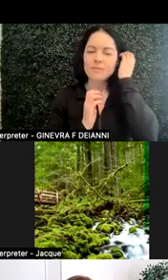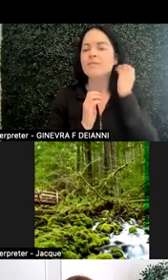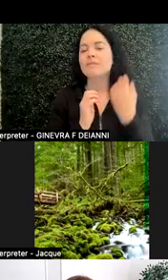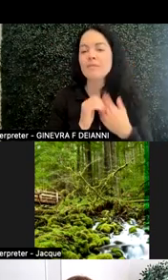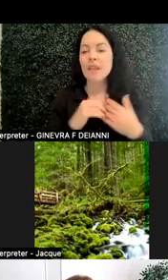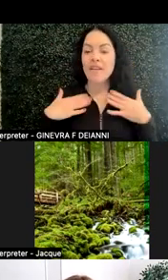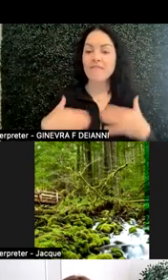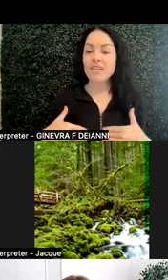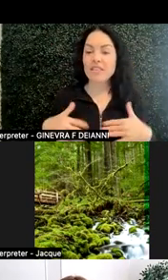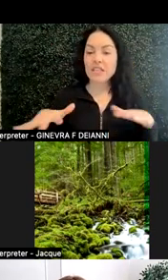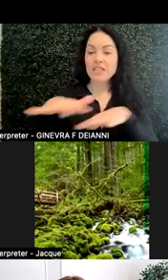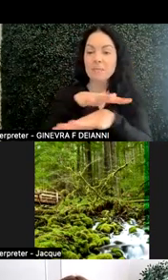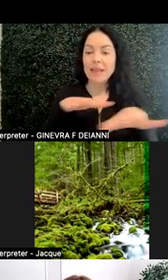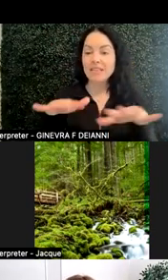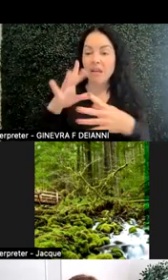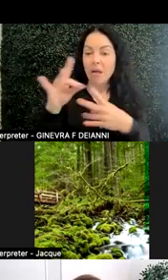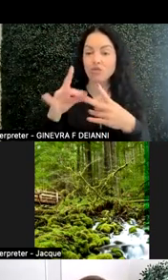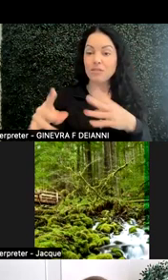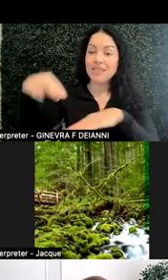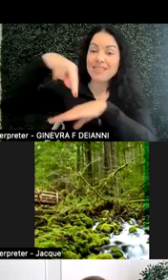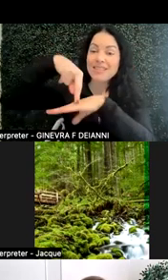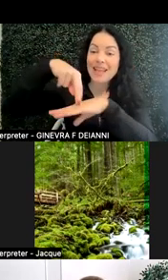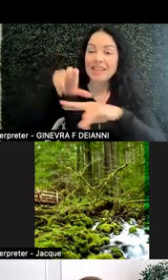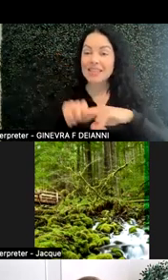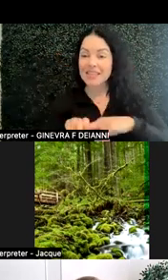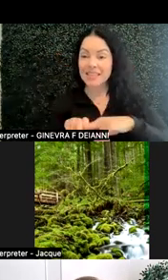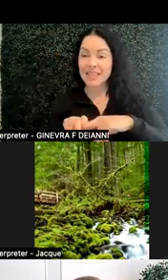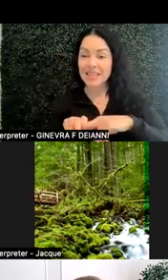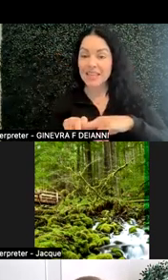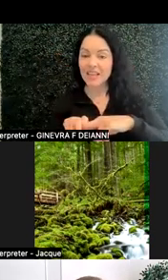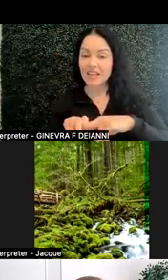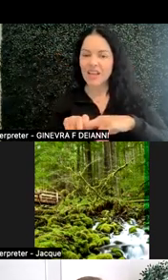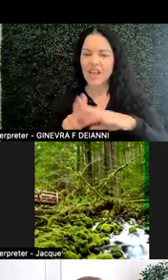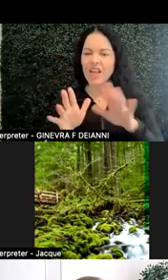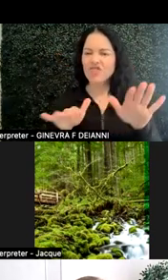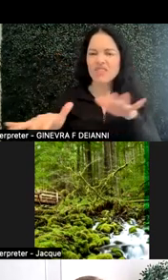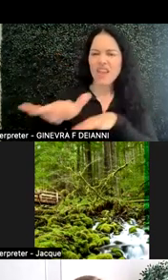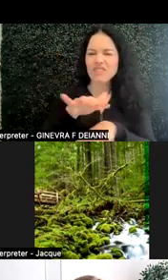Physical space options for standing, or sitting, or reorientation in this space.